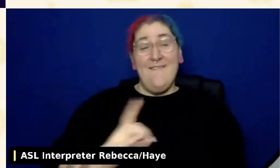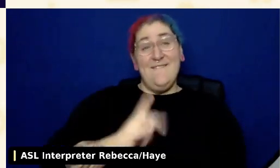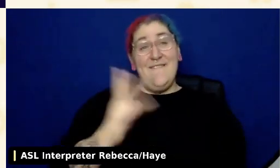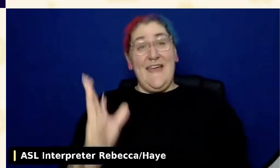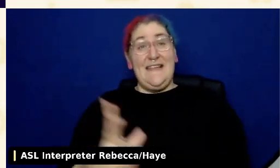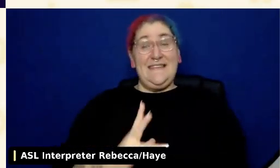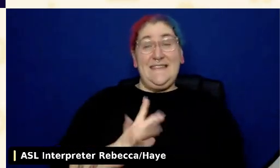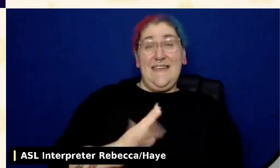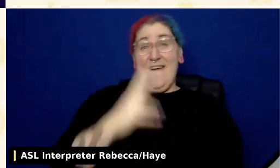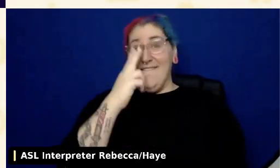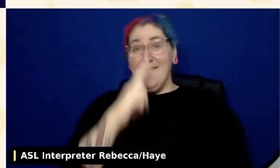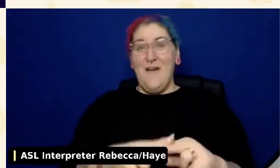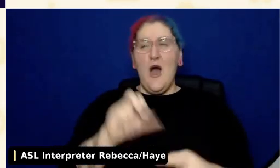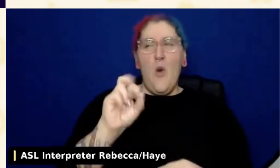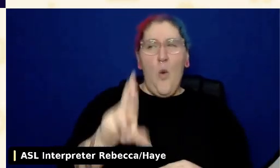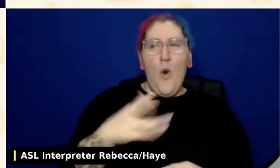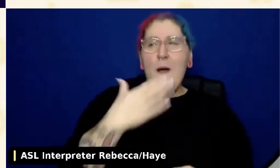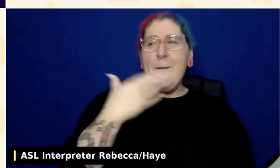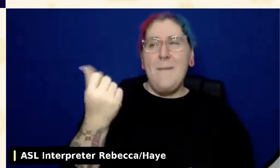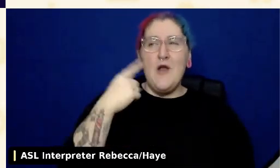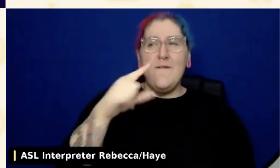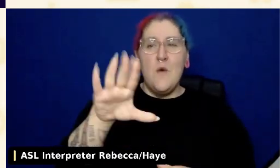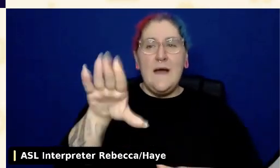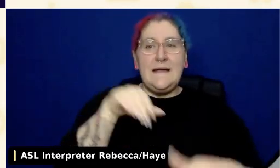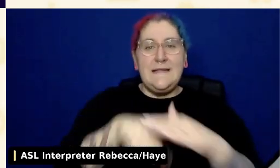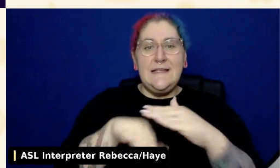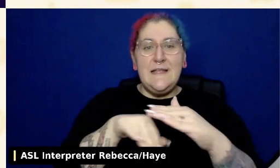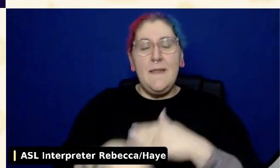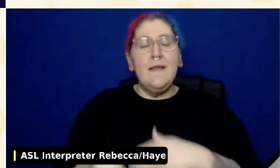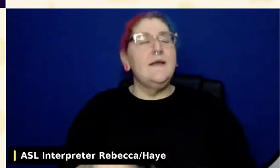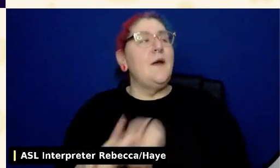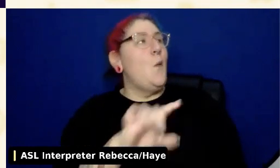Hopefully you have seen the WordPress Accessibility Day website,